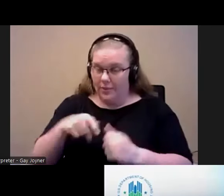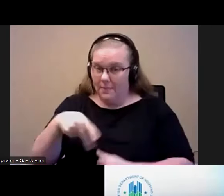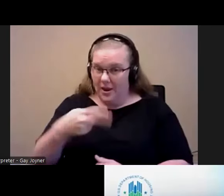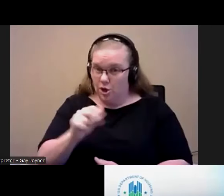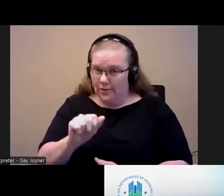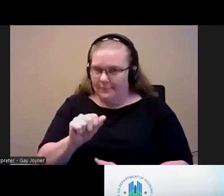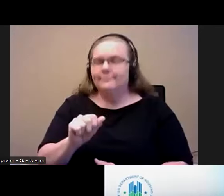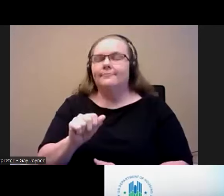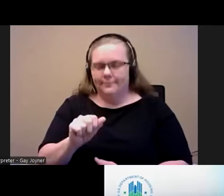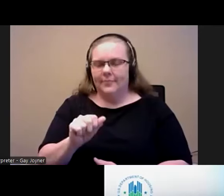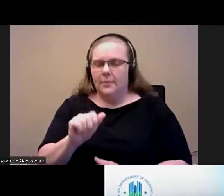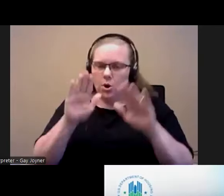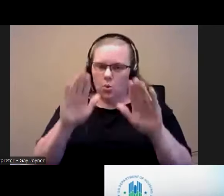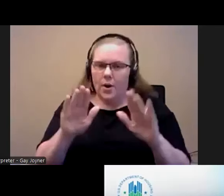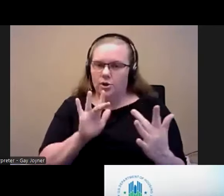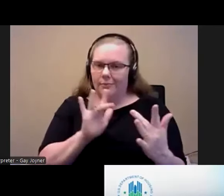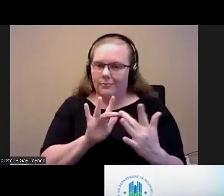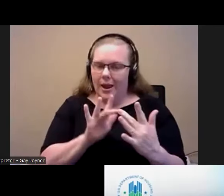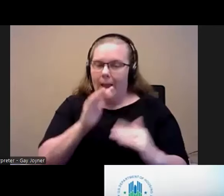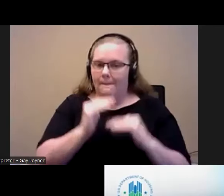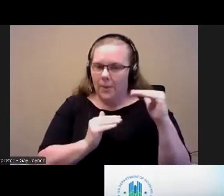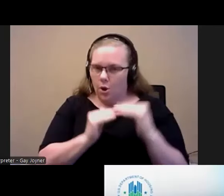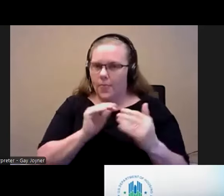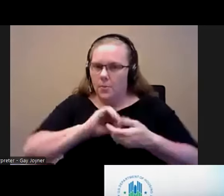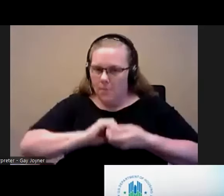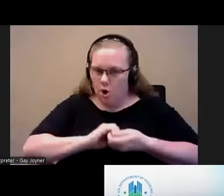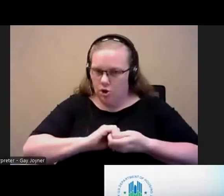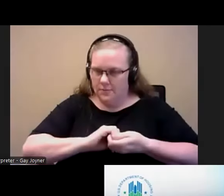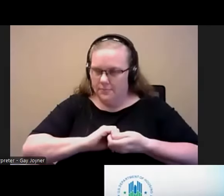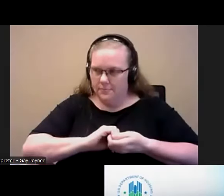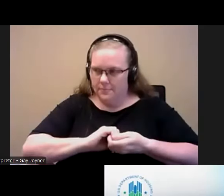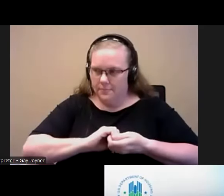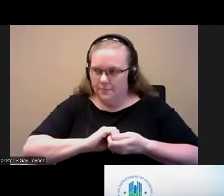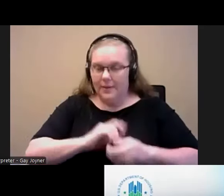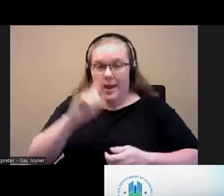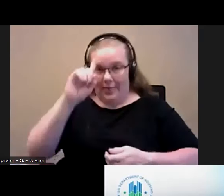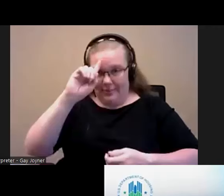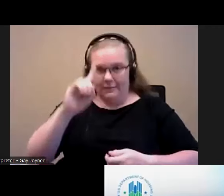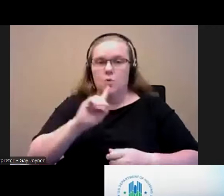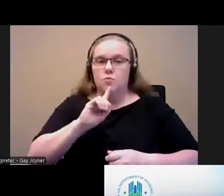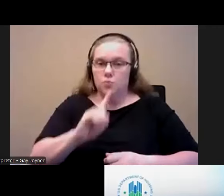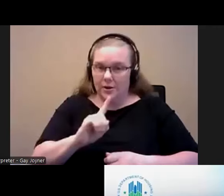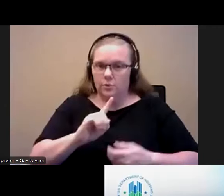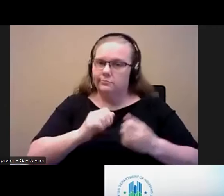PHA to build those partnerships. I think a real selling point for housing authorities is often,